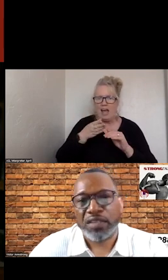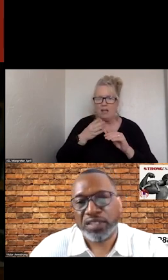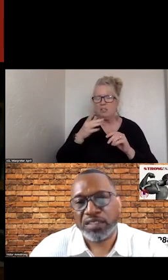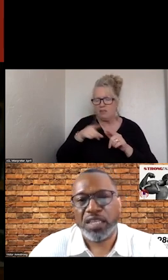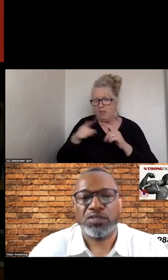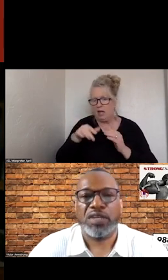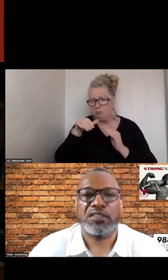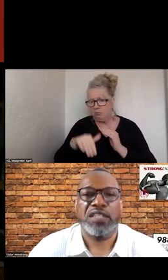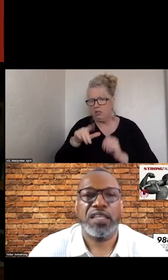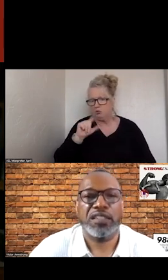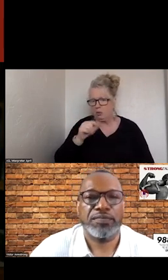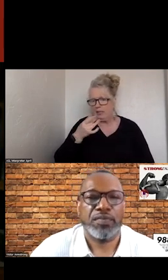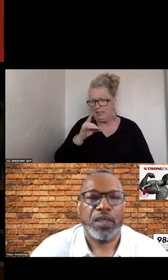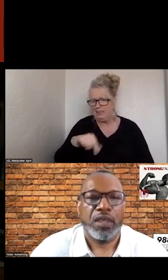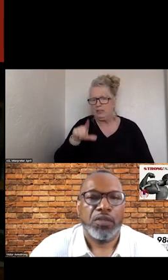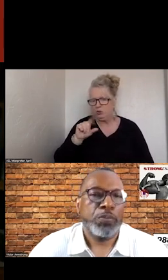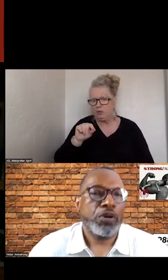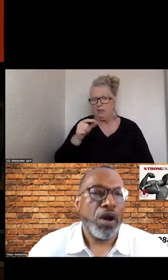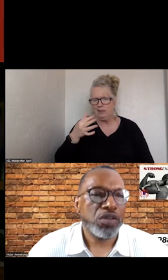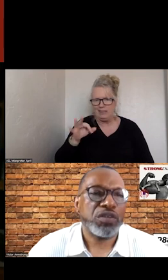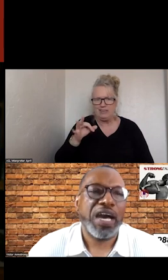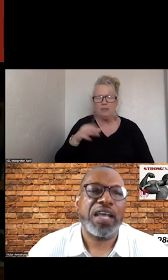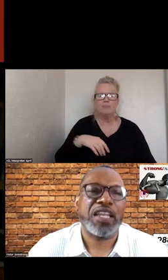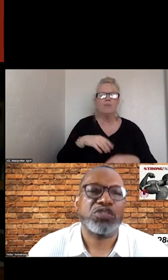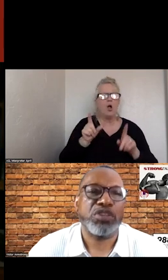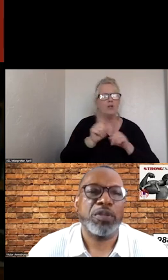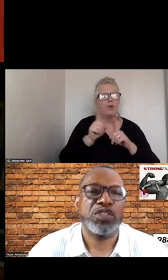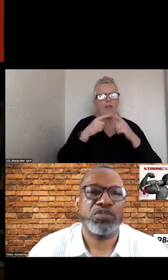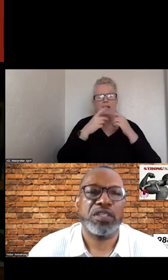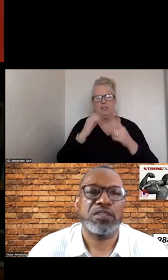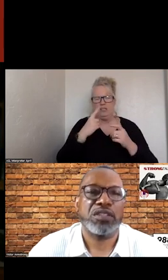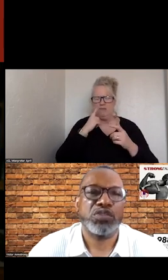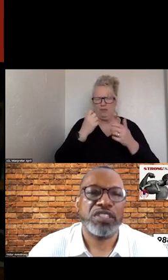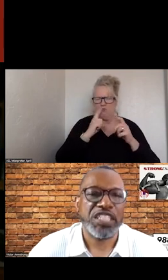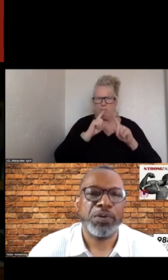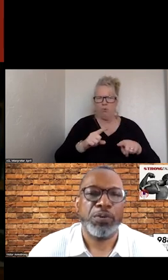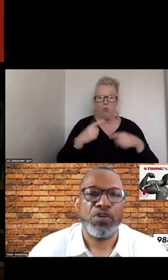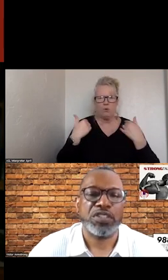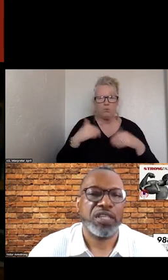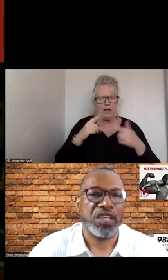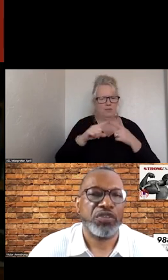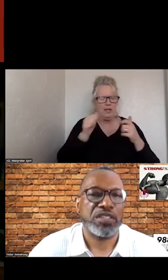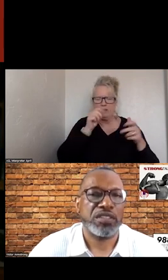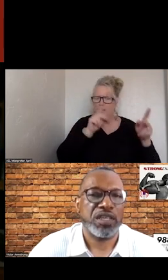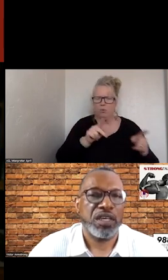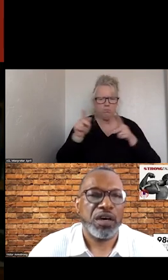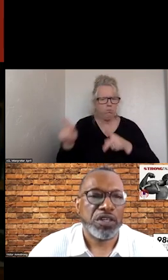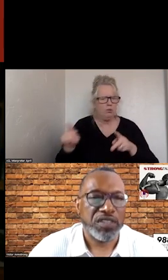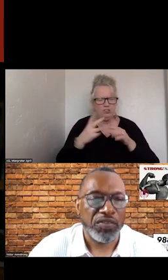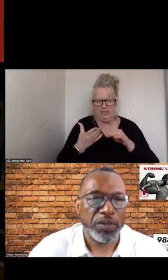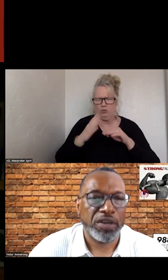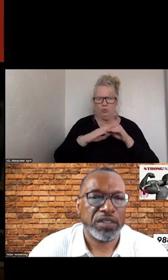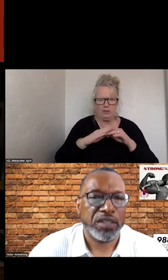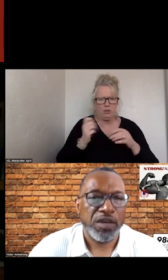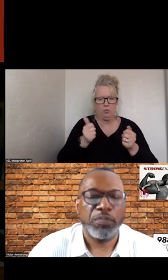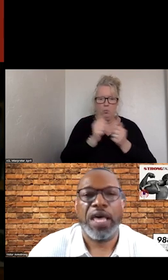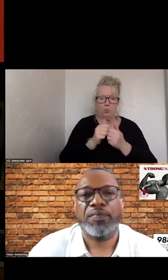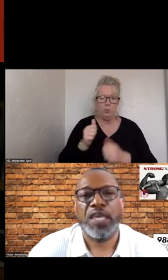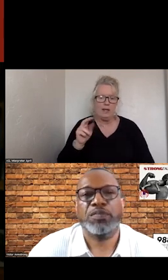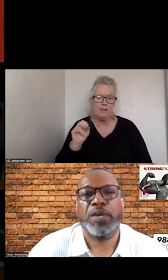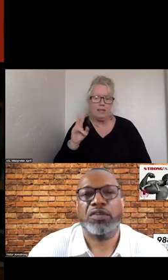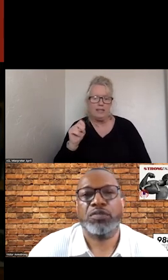2019. THERE IS A TREND SHOWING THAT NATIVE AMERICAN AND BLACKS